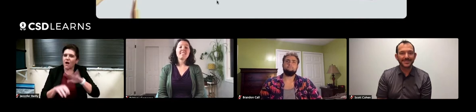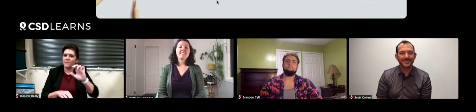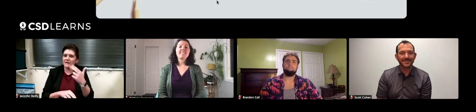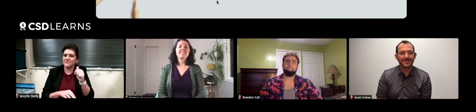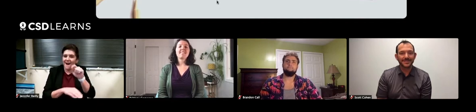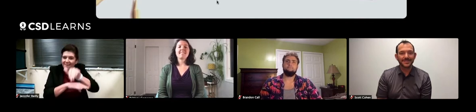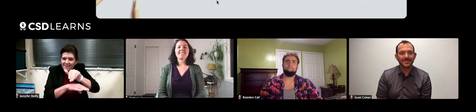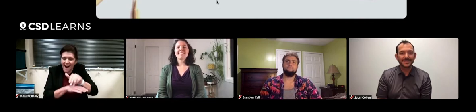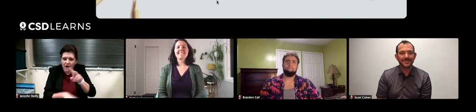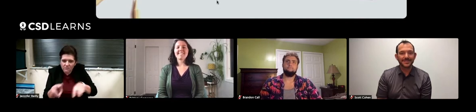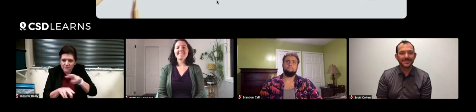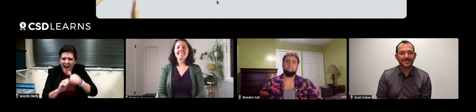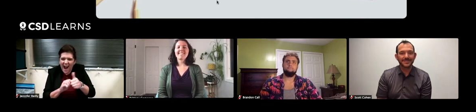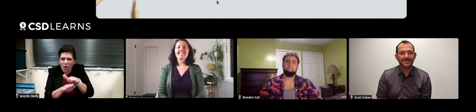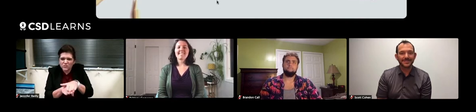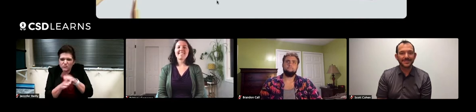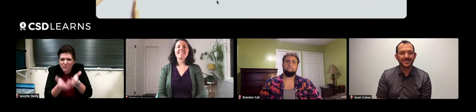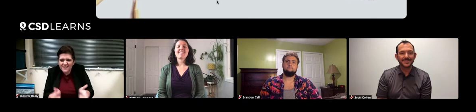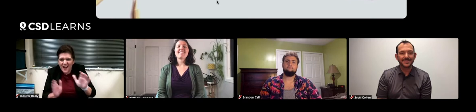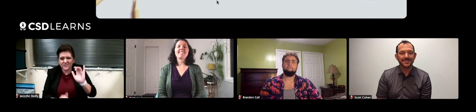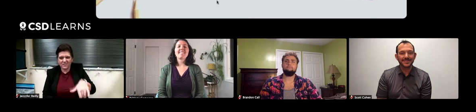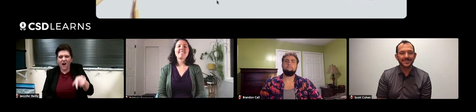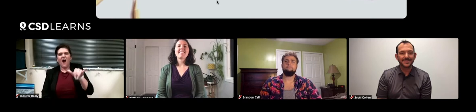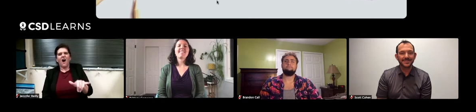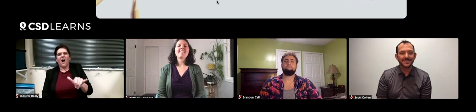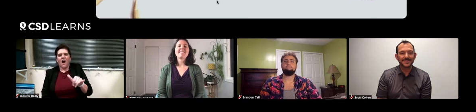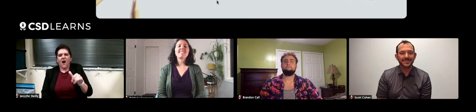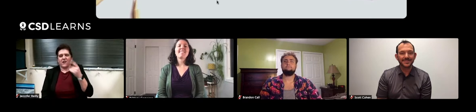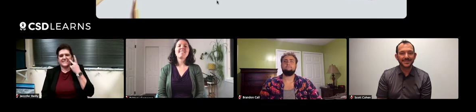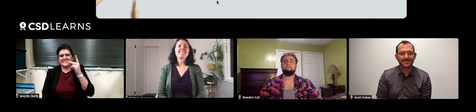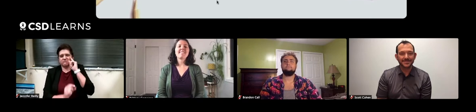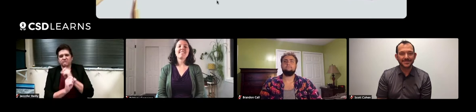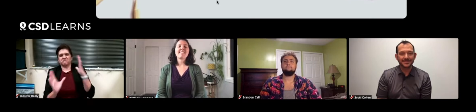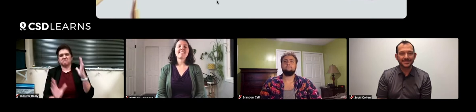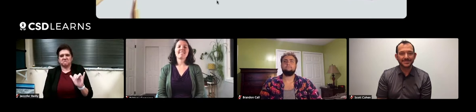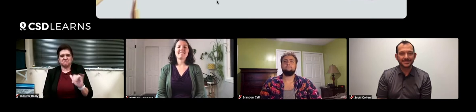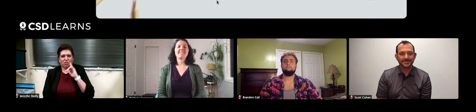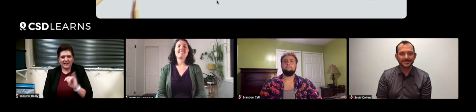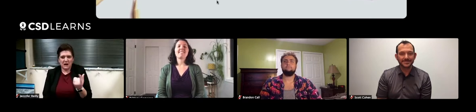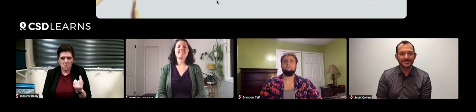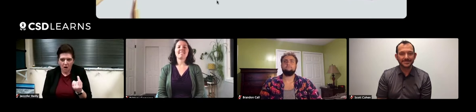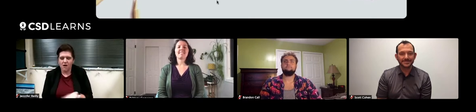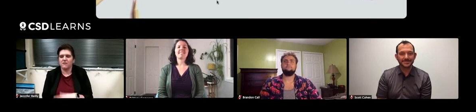and we can look and find sea turtle nests on the beach and see what they look like.